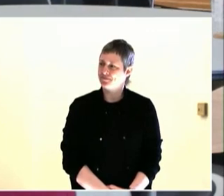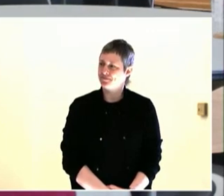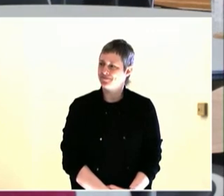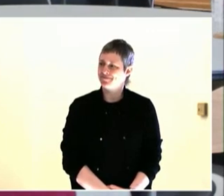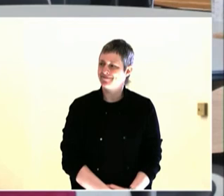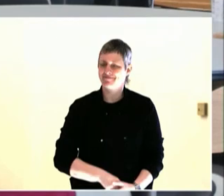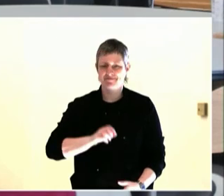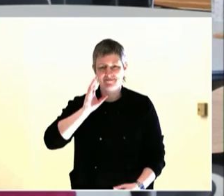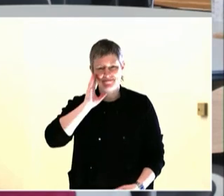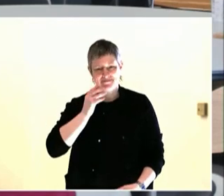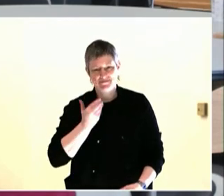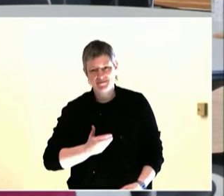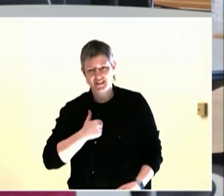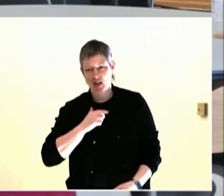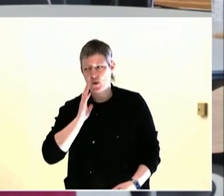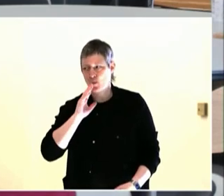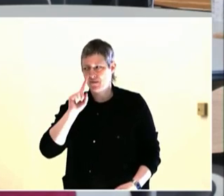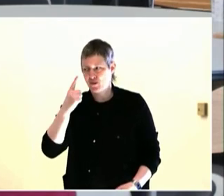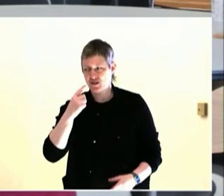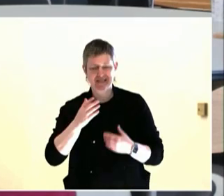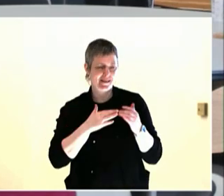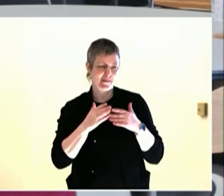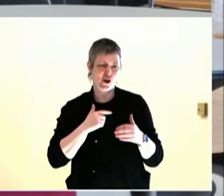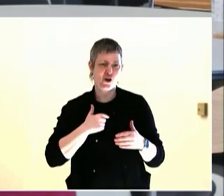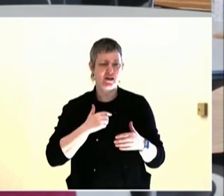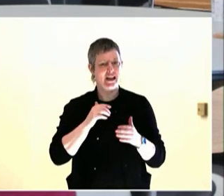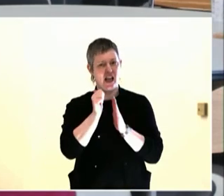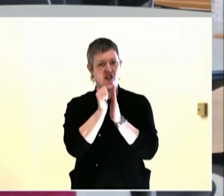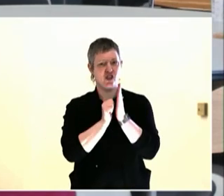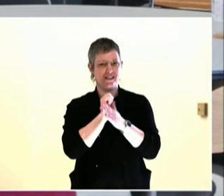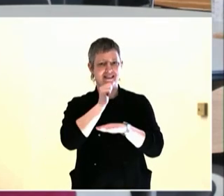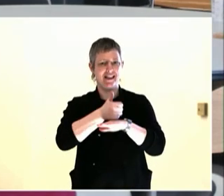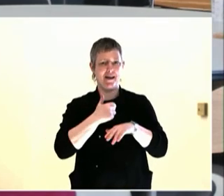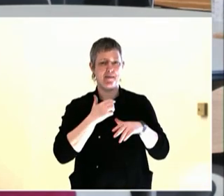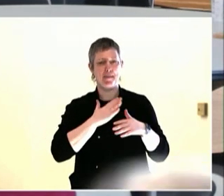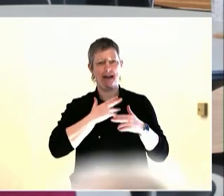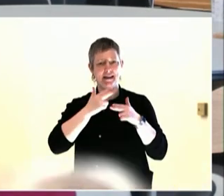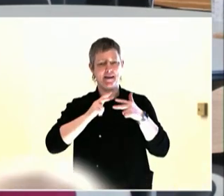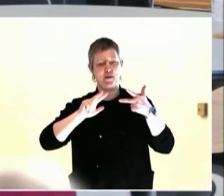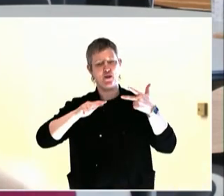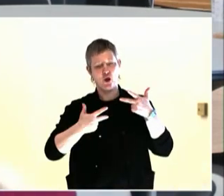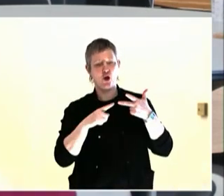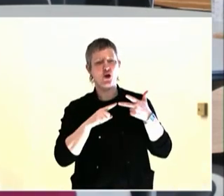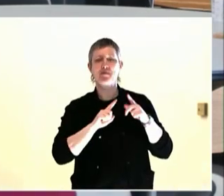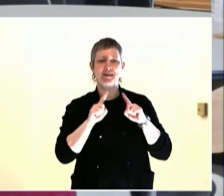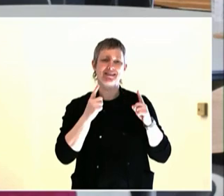Antonio Servin-Gonzalez emigrated from Mexico and grew